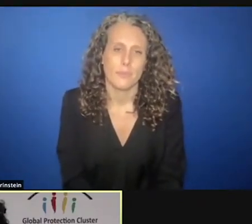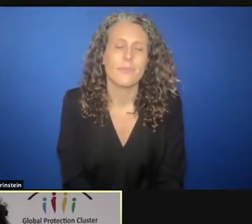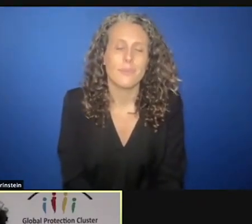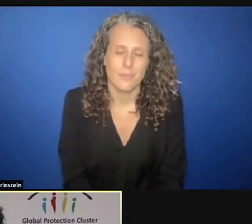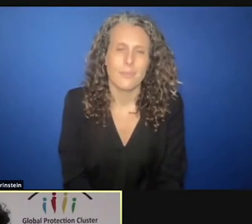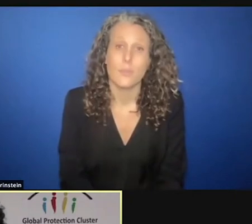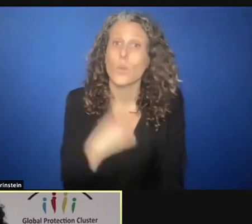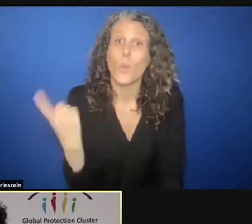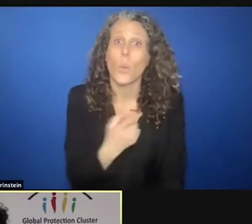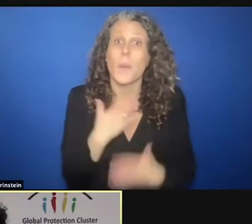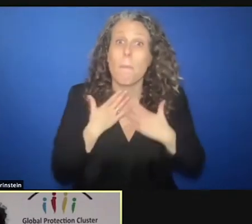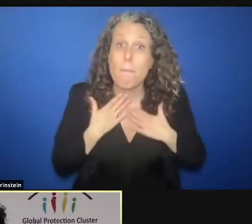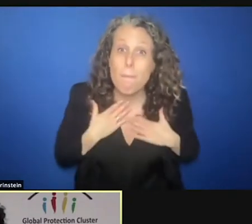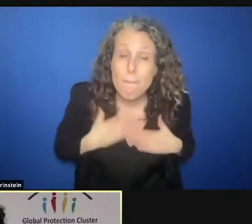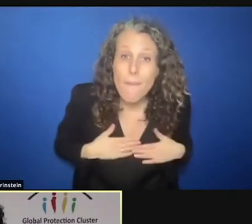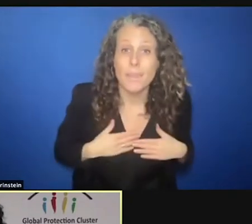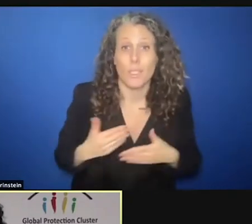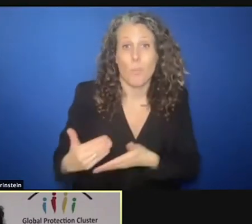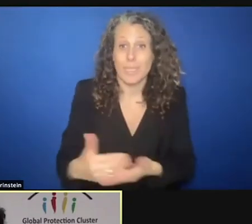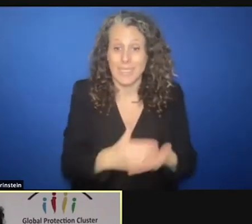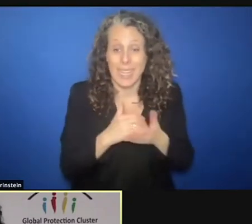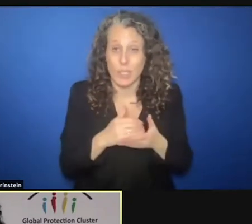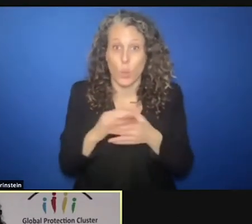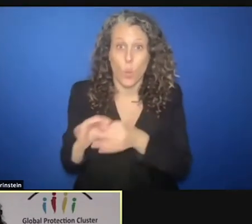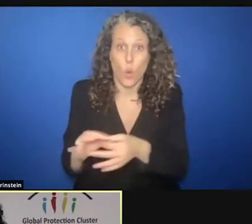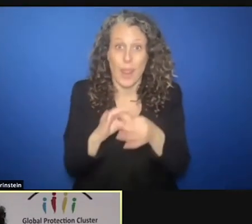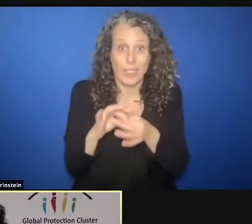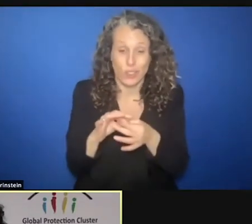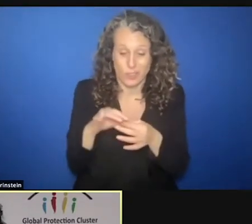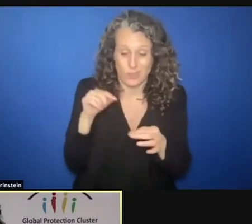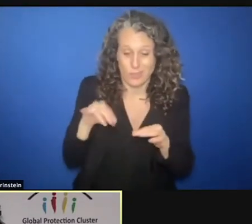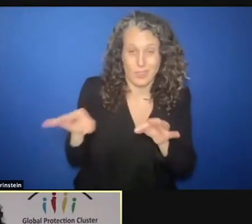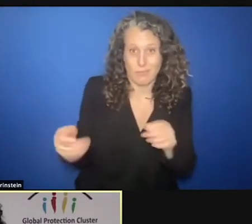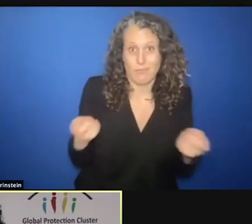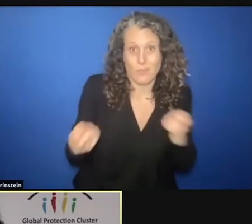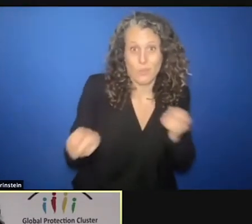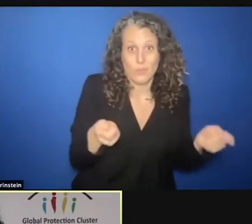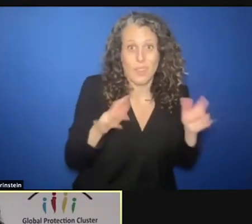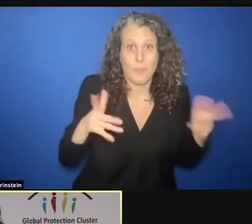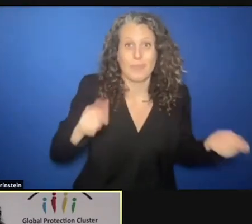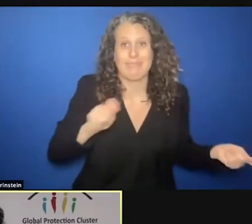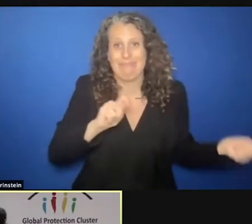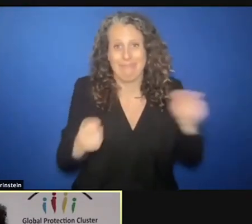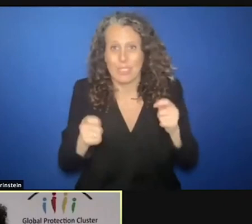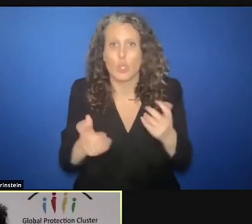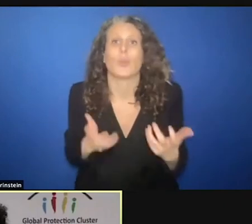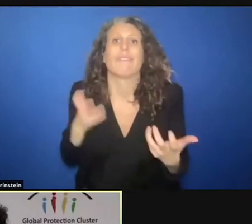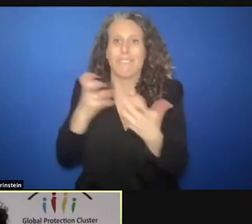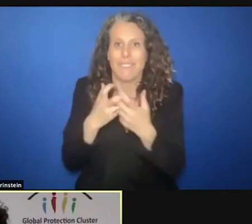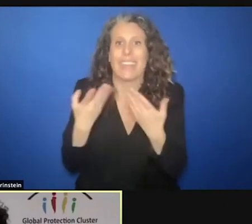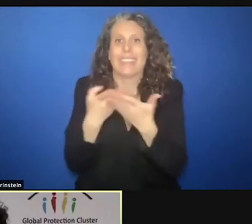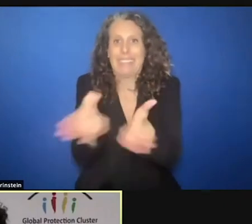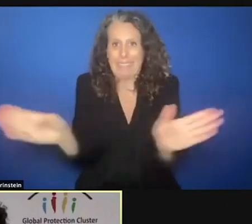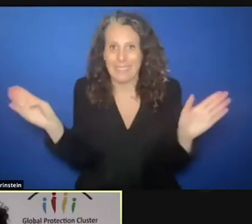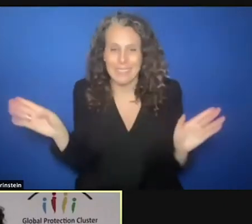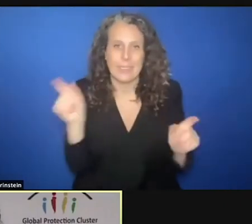protection coordination to fit the majority of its membership, you, national protection actors.